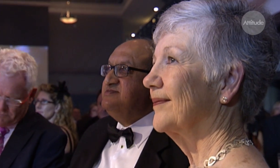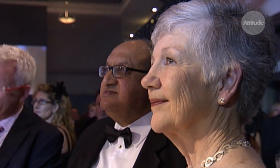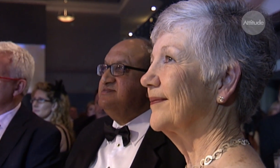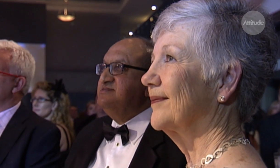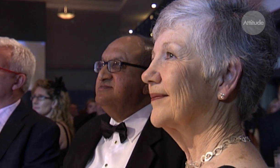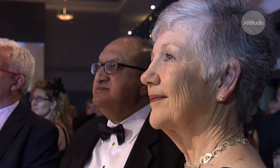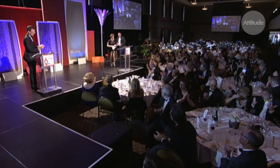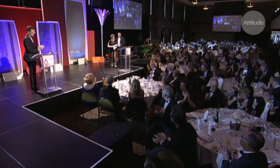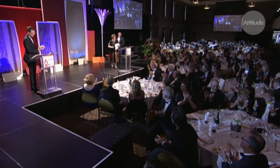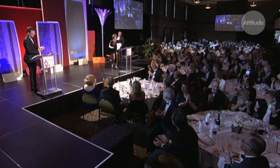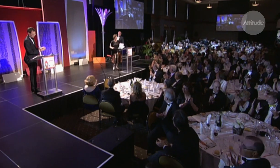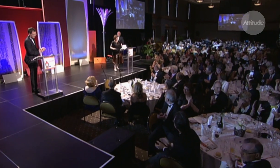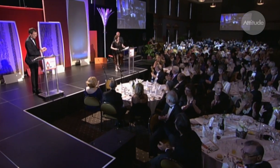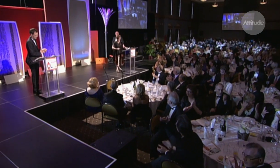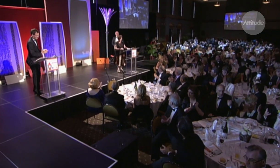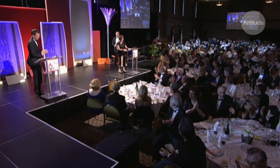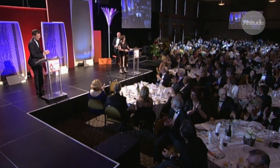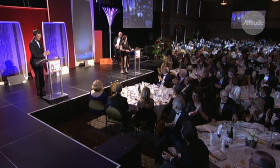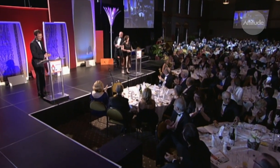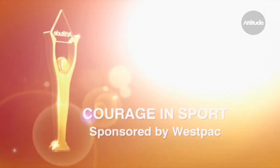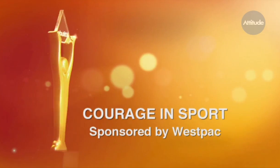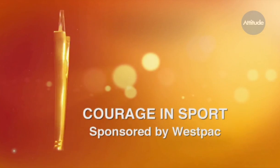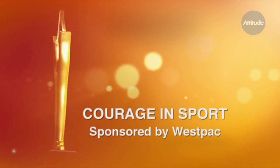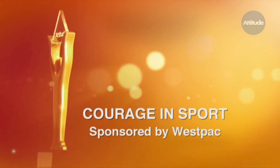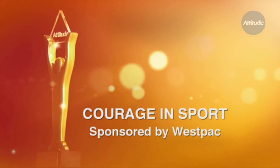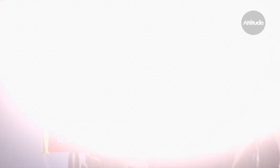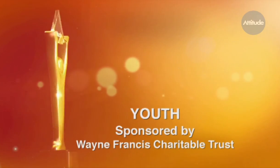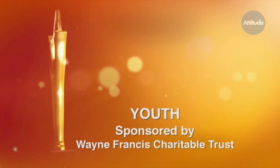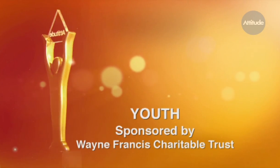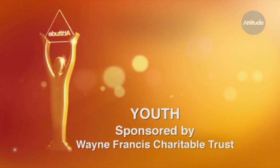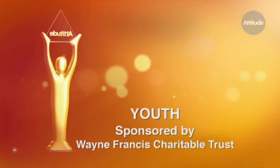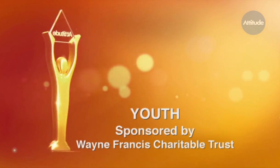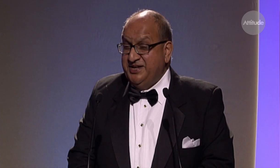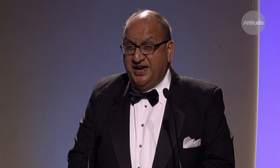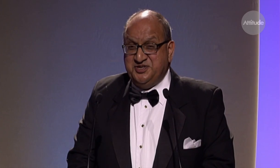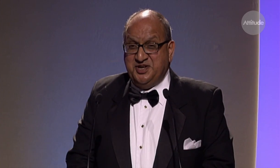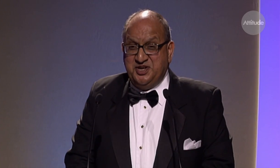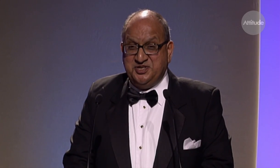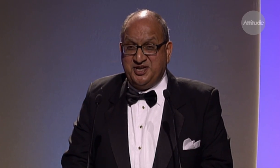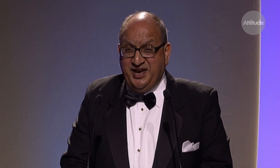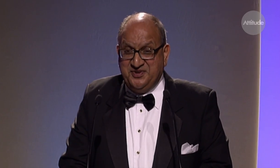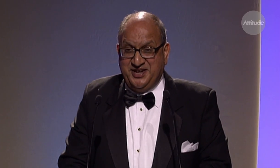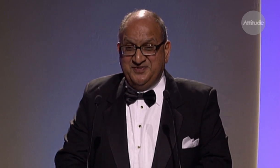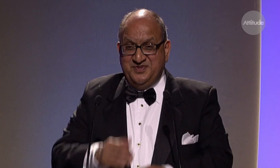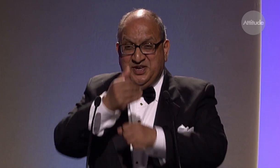Tomorrow is the last day we’re accepting nominations for this year’s Attitude Awards.